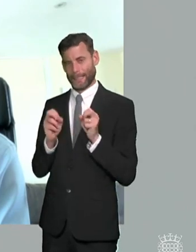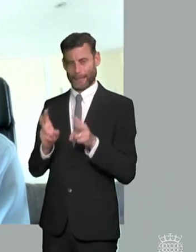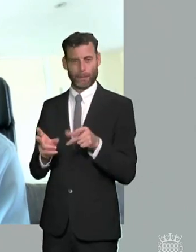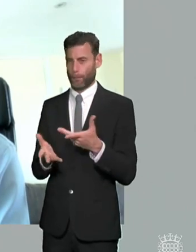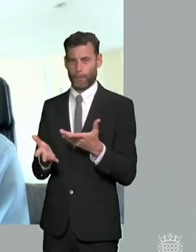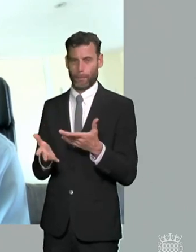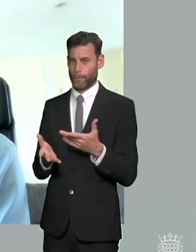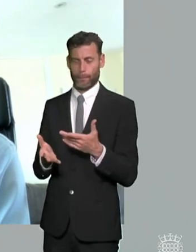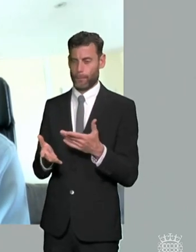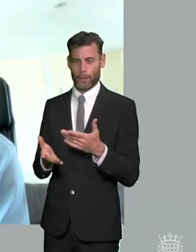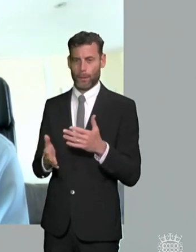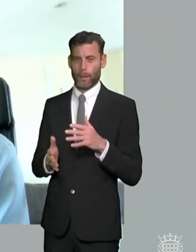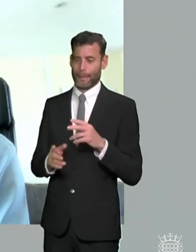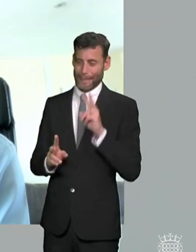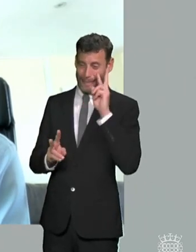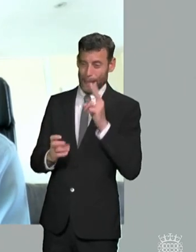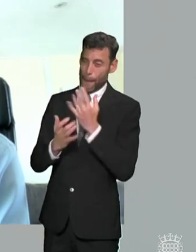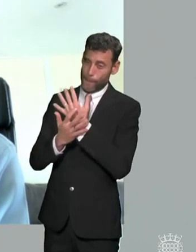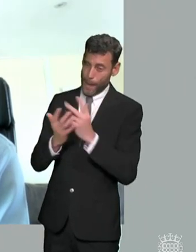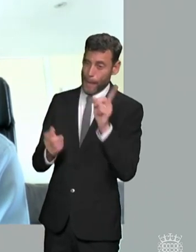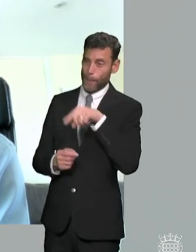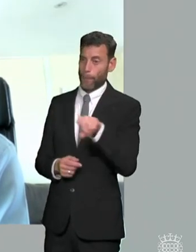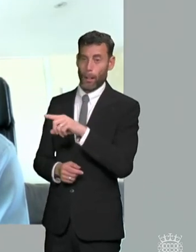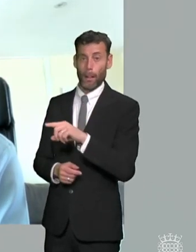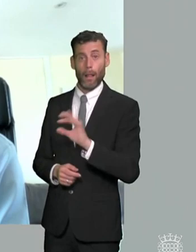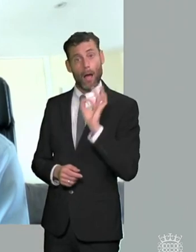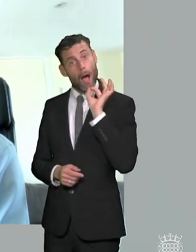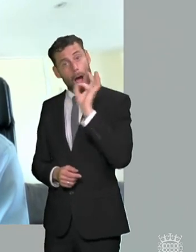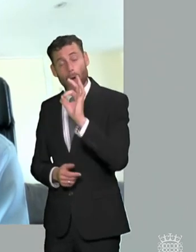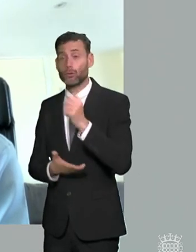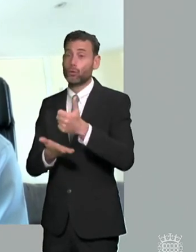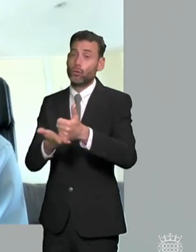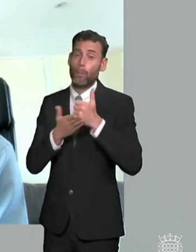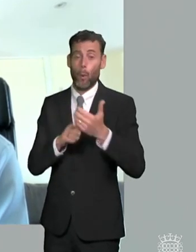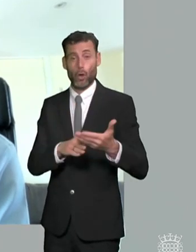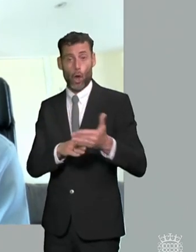in the sense that people have not been getting the support they need early enough into an escalation